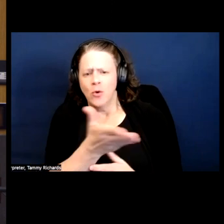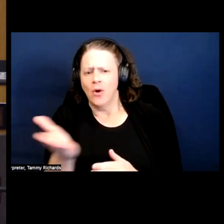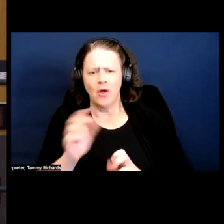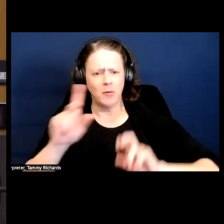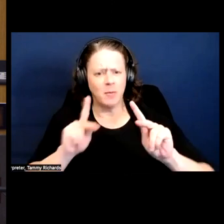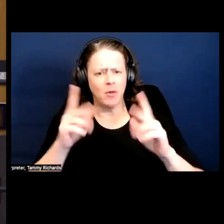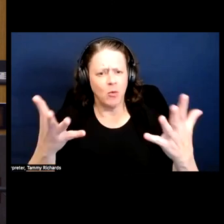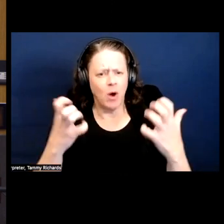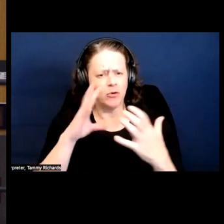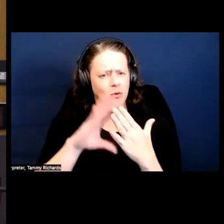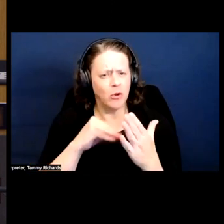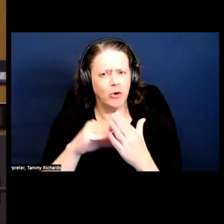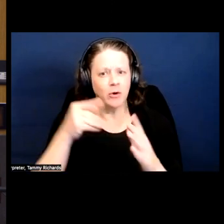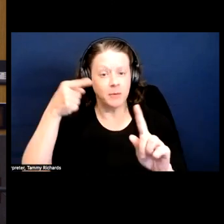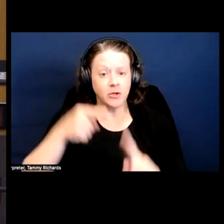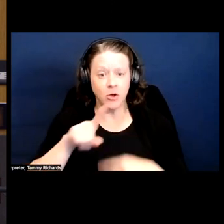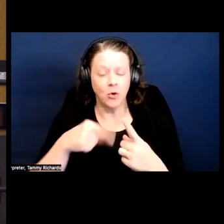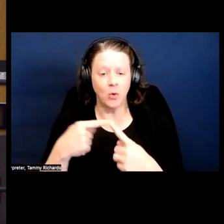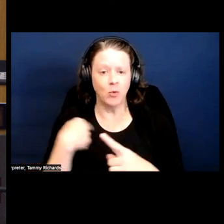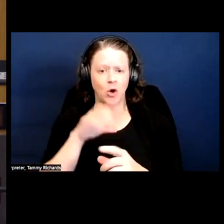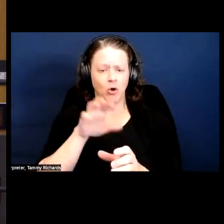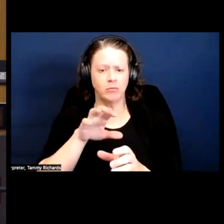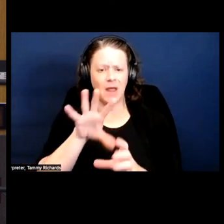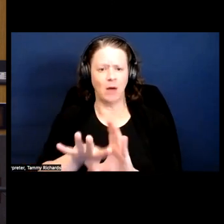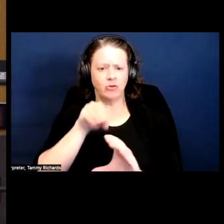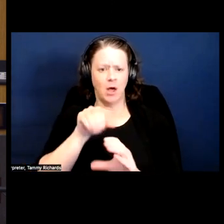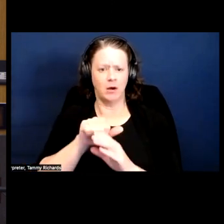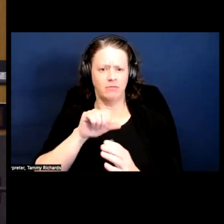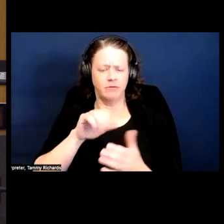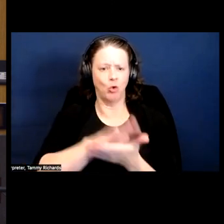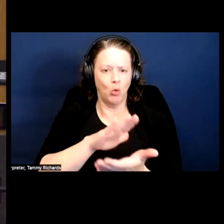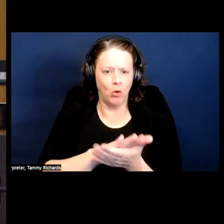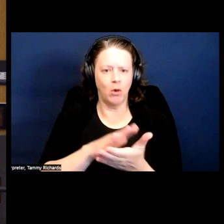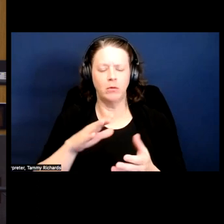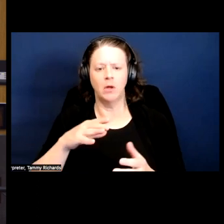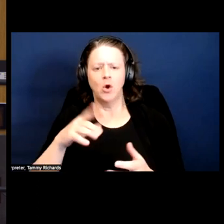You know, especially once we're out of, like, learning context, who's the person that's going to send me that video?